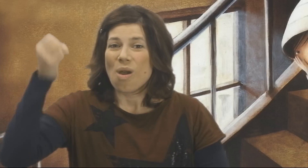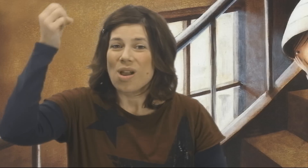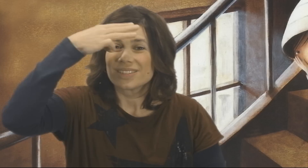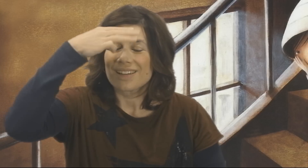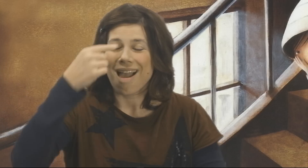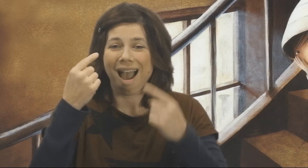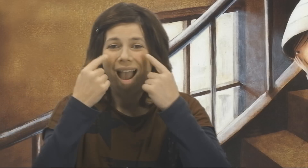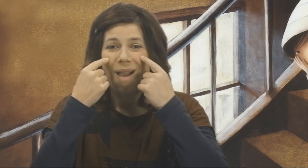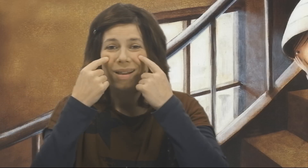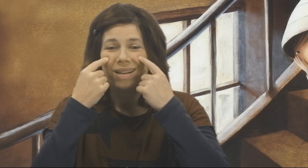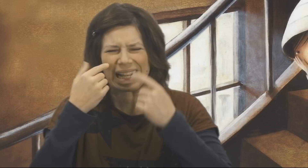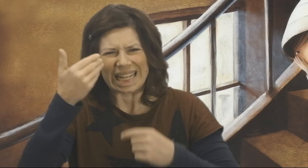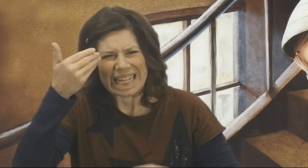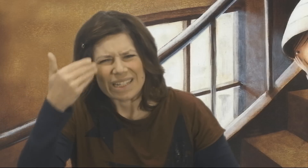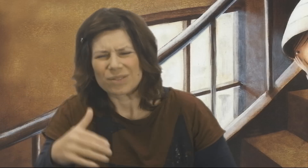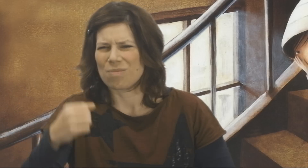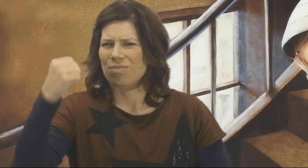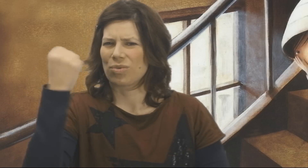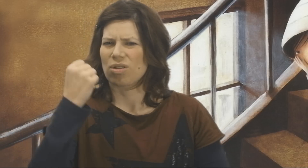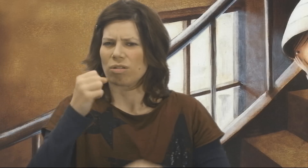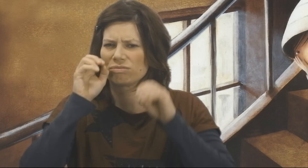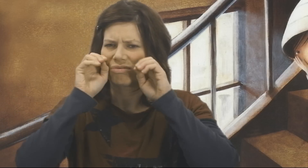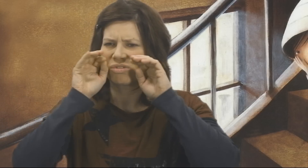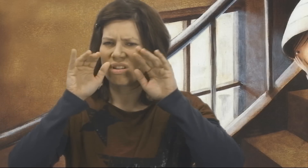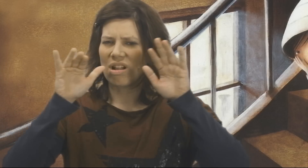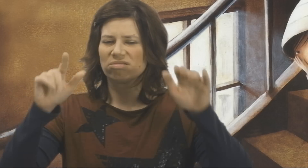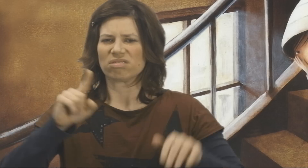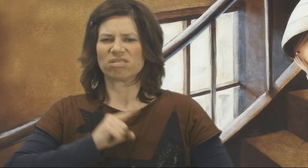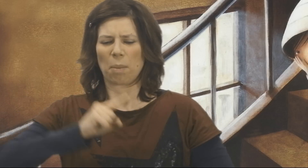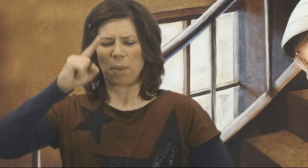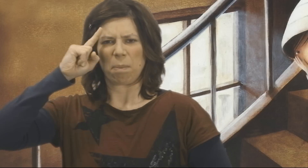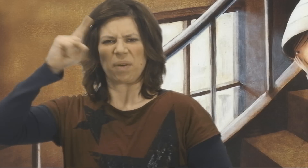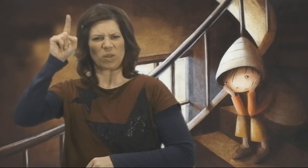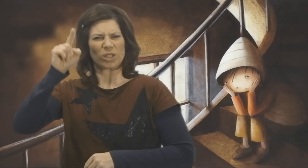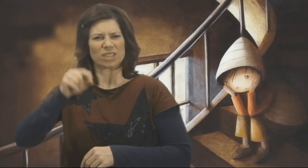There is so much confidence in Oscar´s eyes.